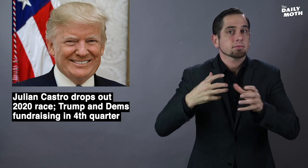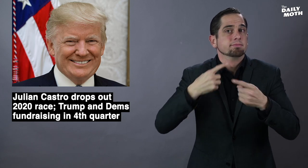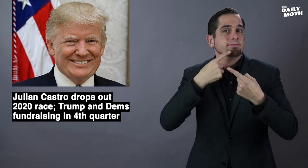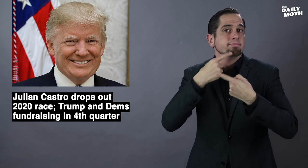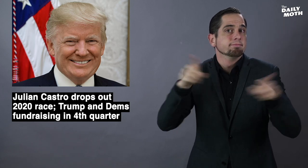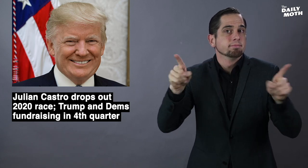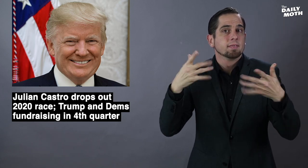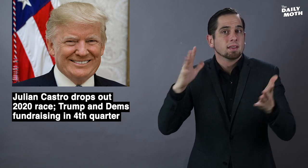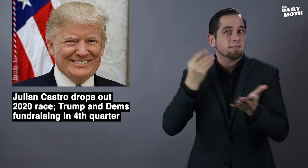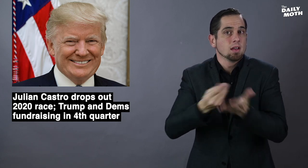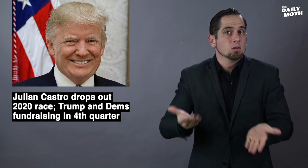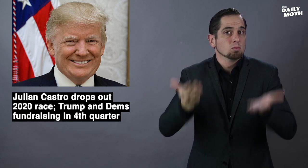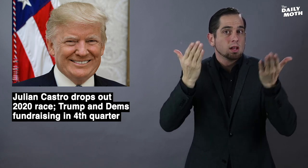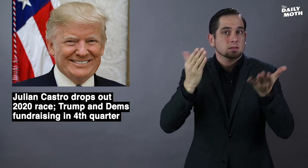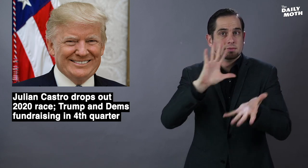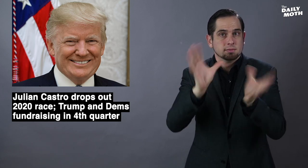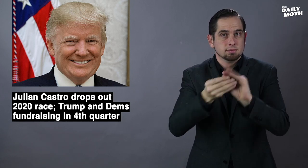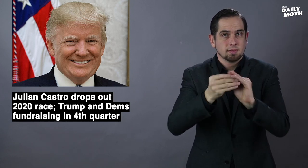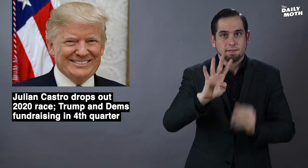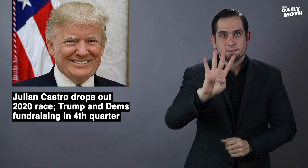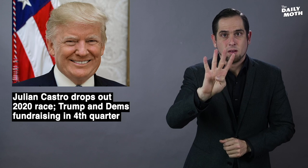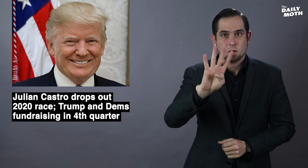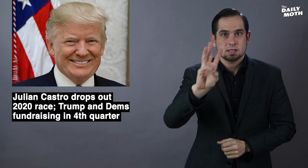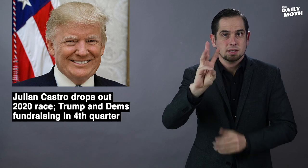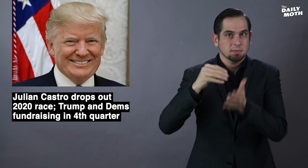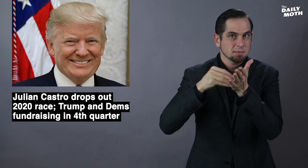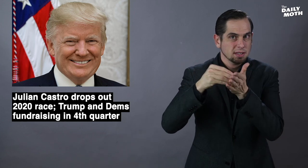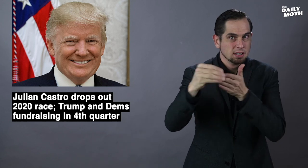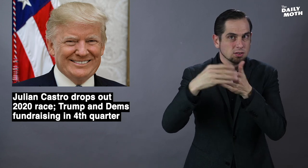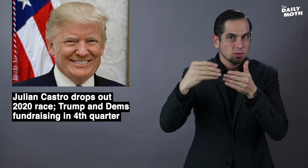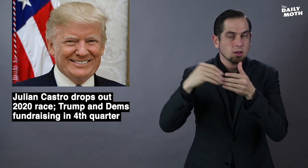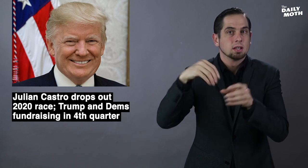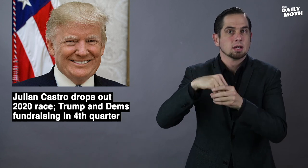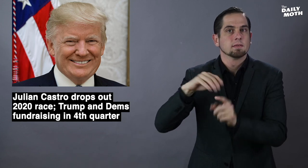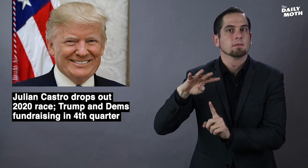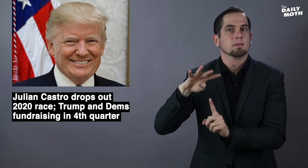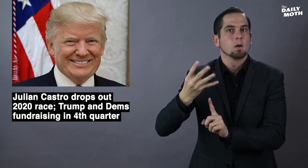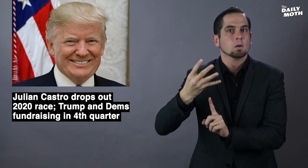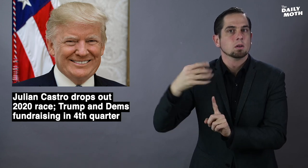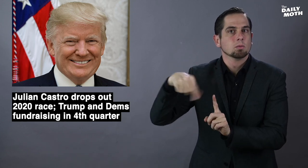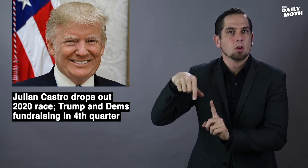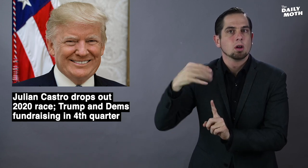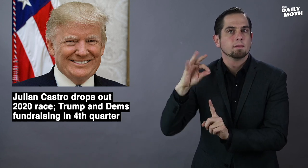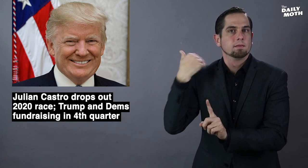announced they raised $46 million in the fourth quarter